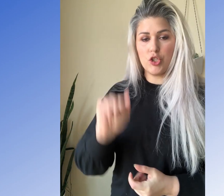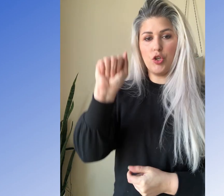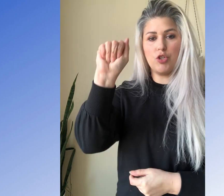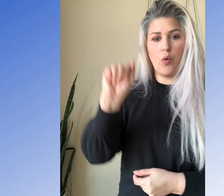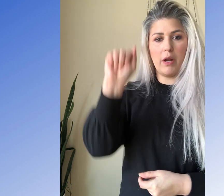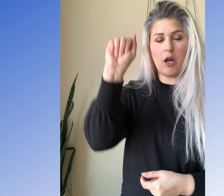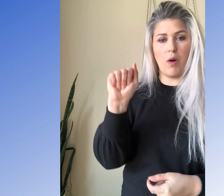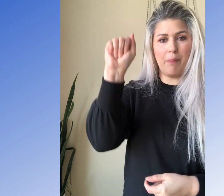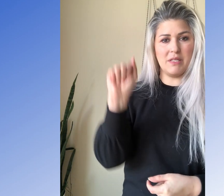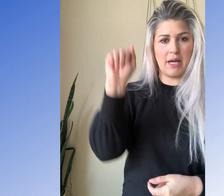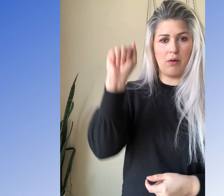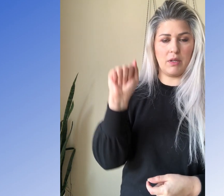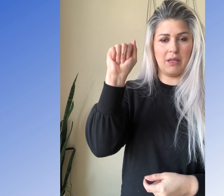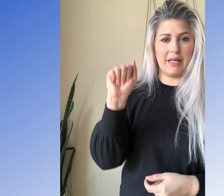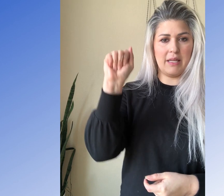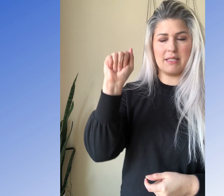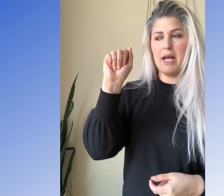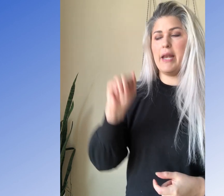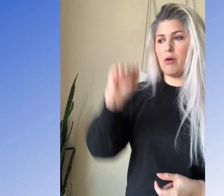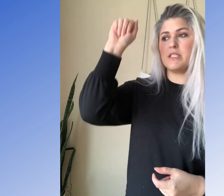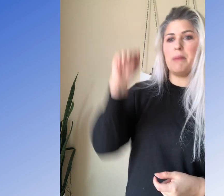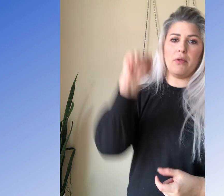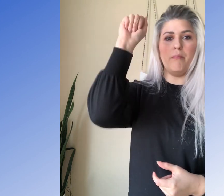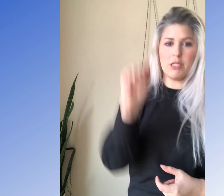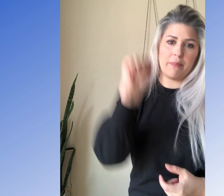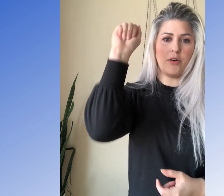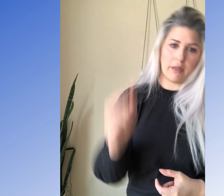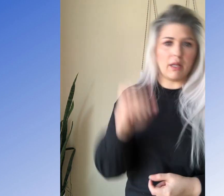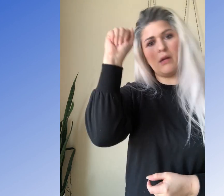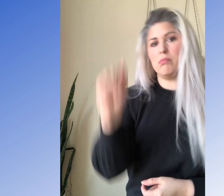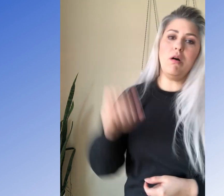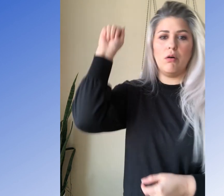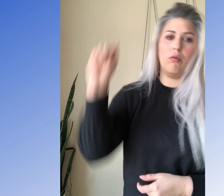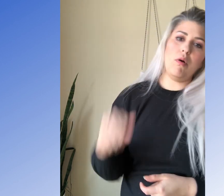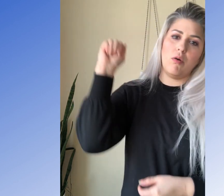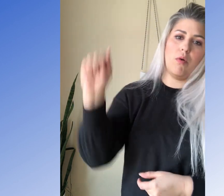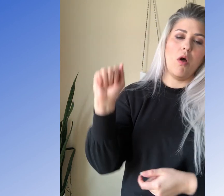So you don't want to go up and down like this. Now, some people, most people aren't going to be like, Whoa, Whoa, Whoa,